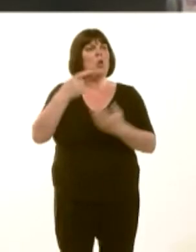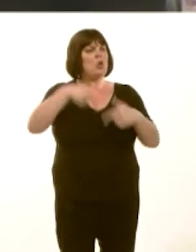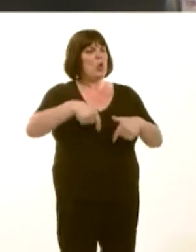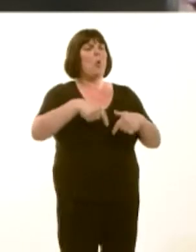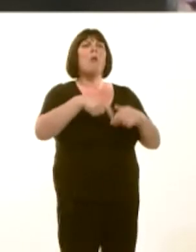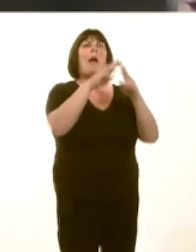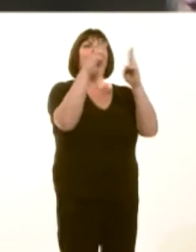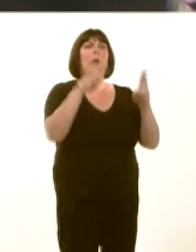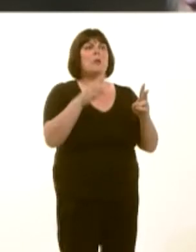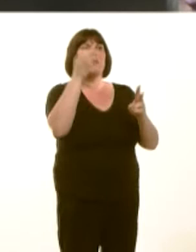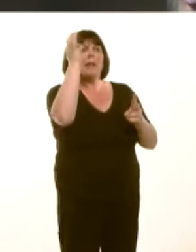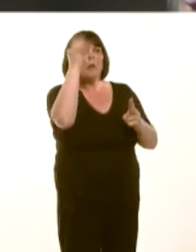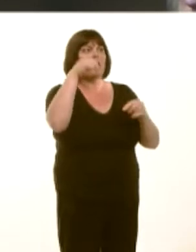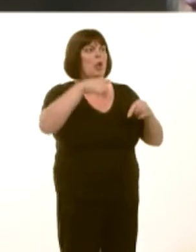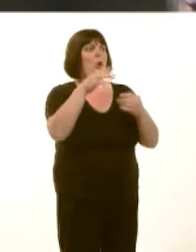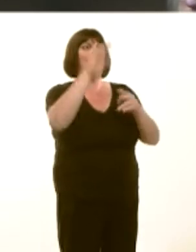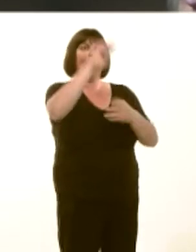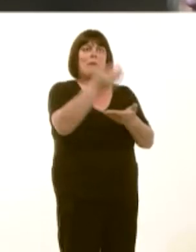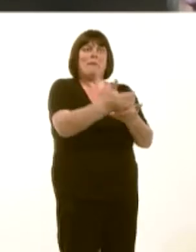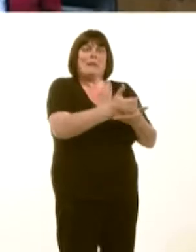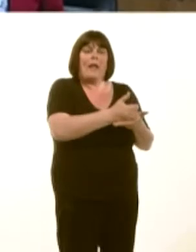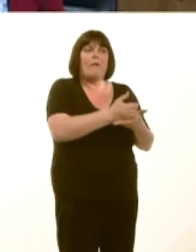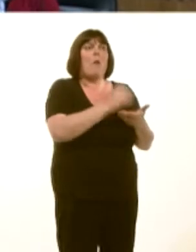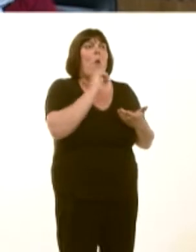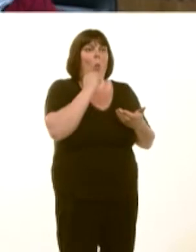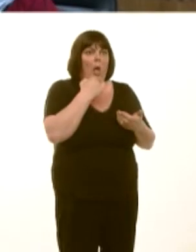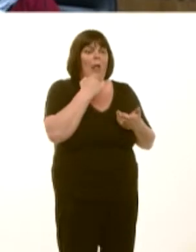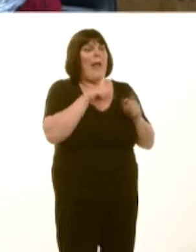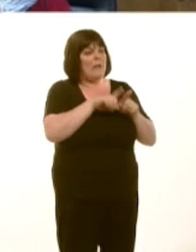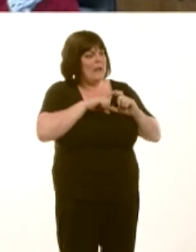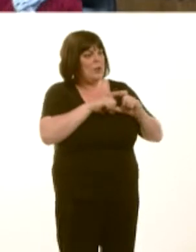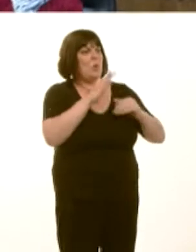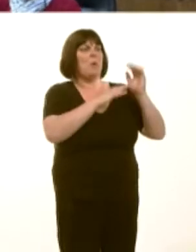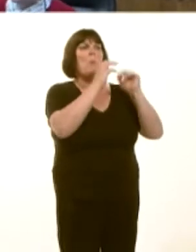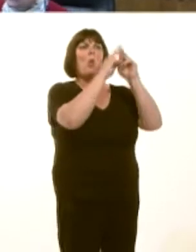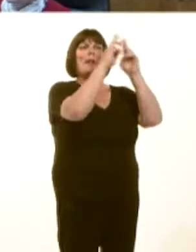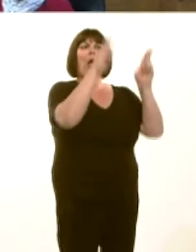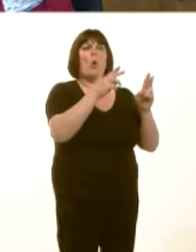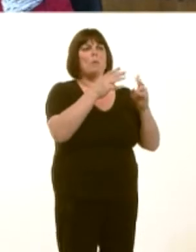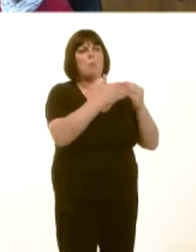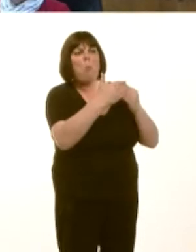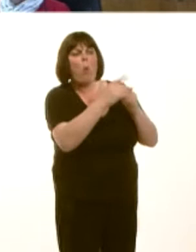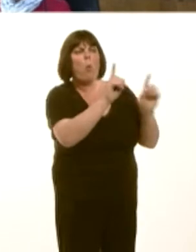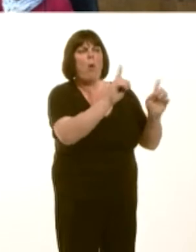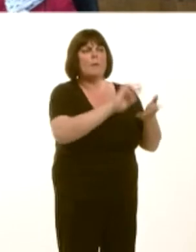and incentivise councils to continue to build more homes? Carwyn Jones: Well, we believe that the delivery of public provision is an important part of